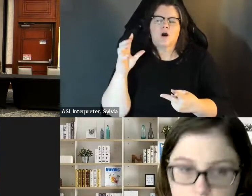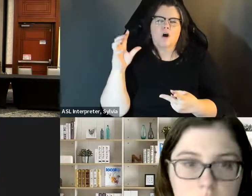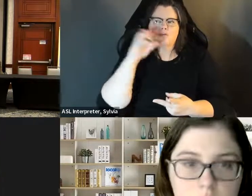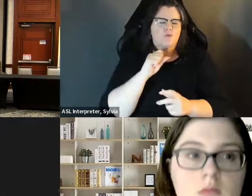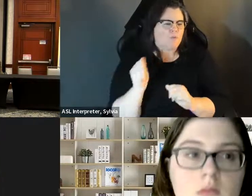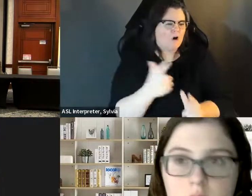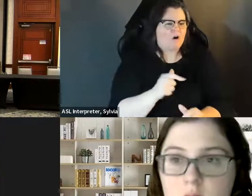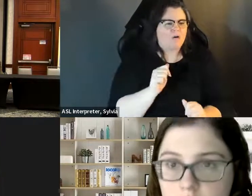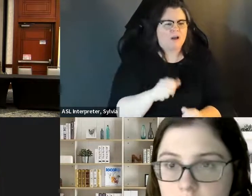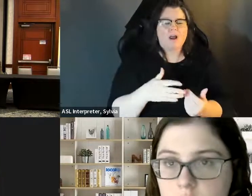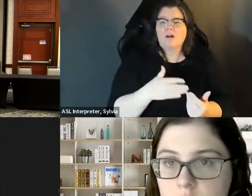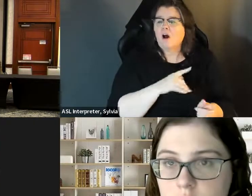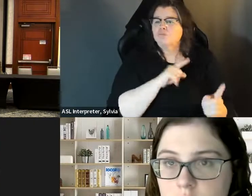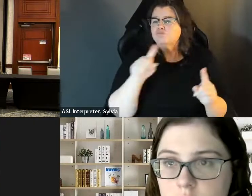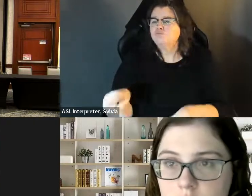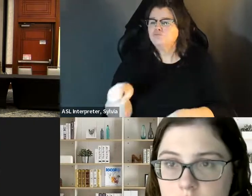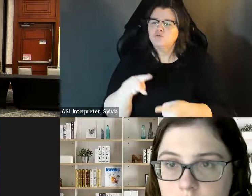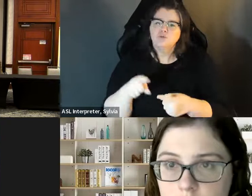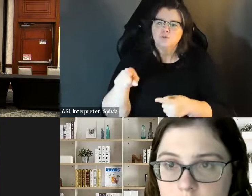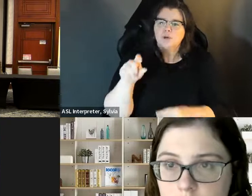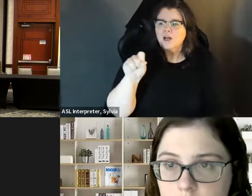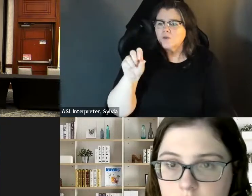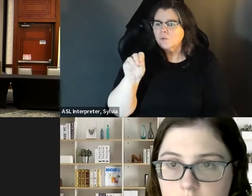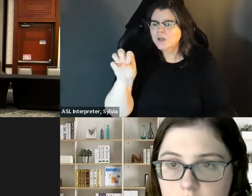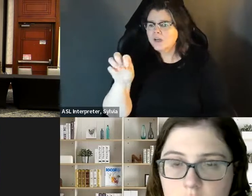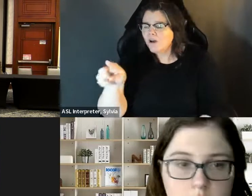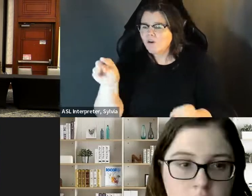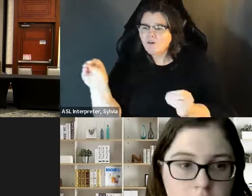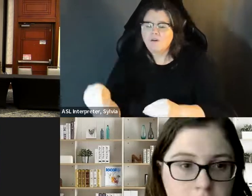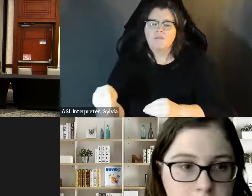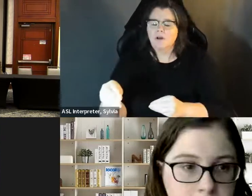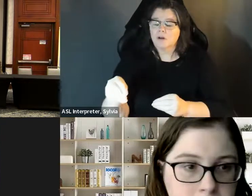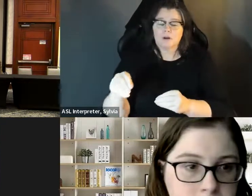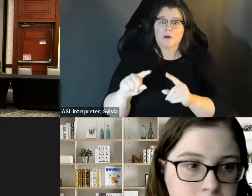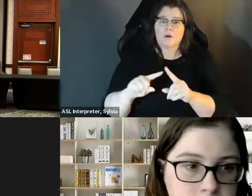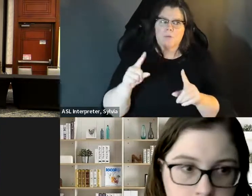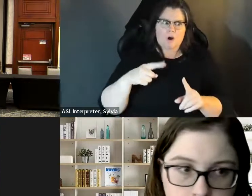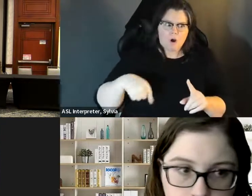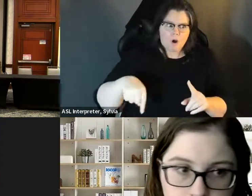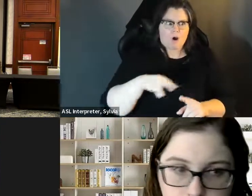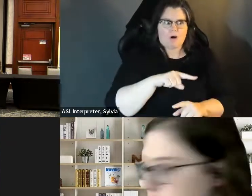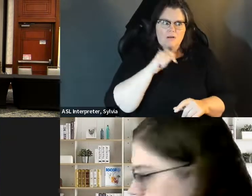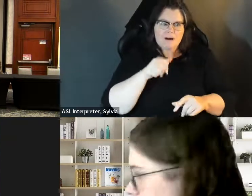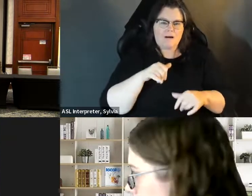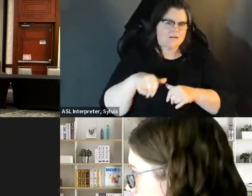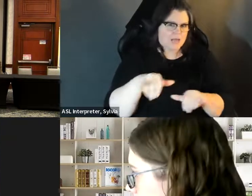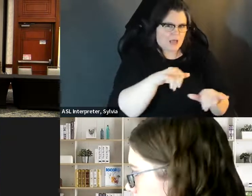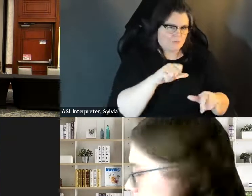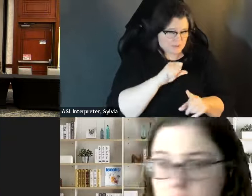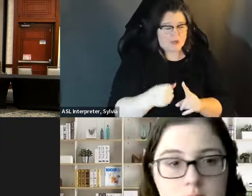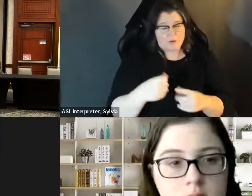and everybody had a transportation, everybody had the ability to just get down to supervisor of elections office and change or register or whatever they had to do and